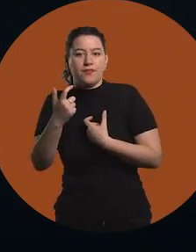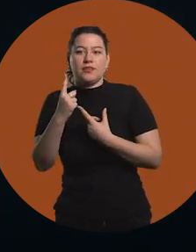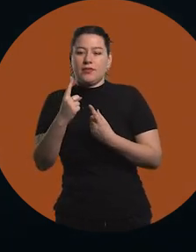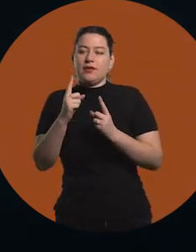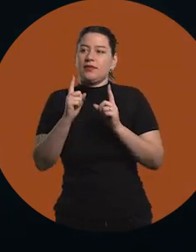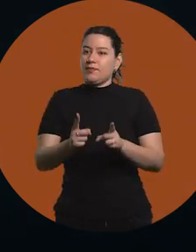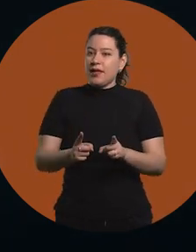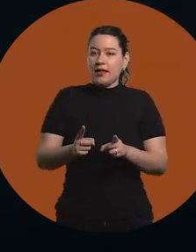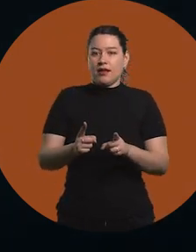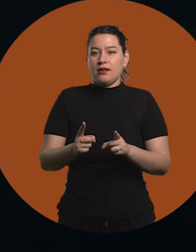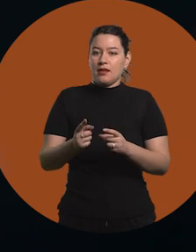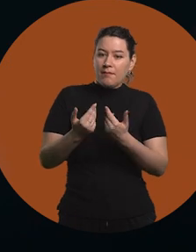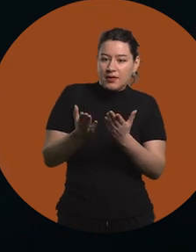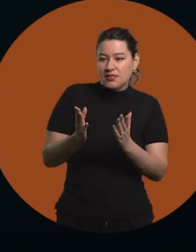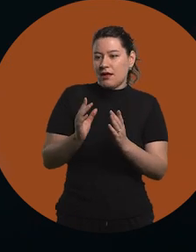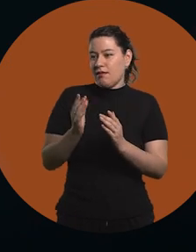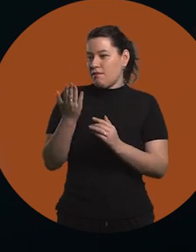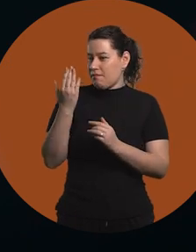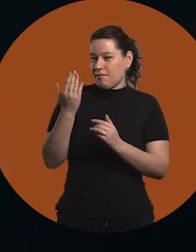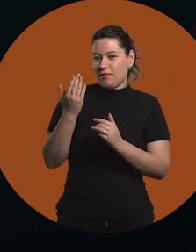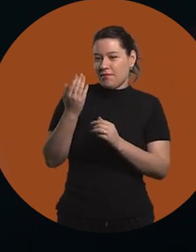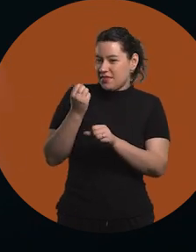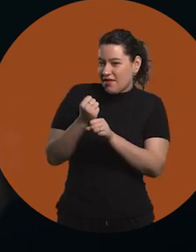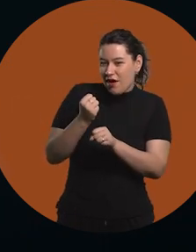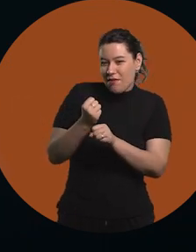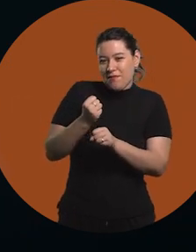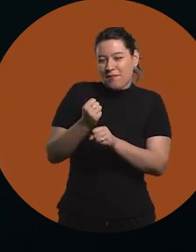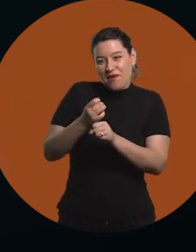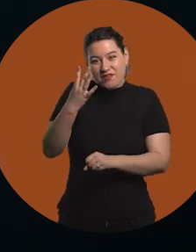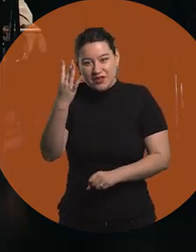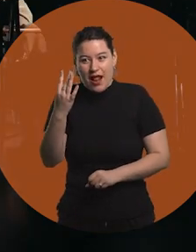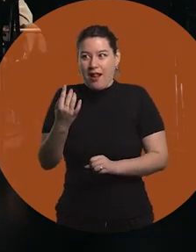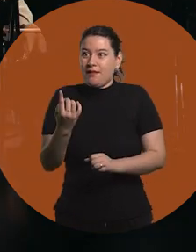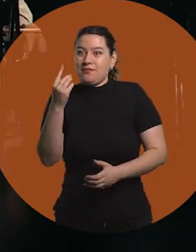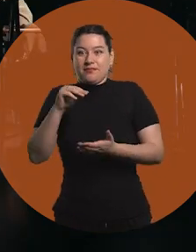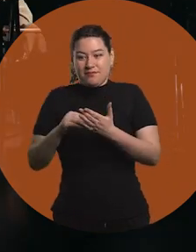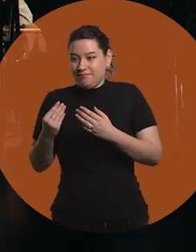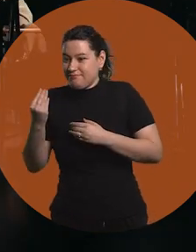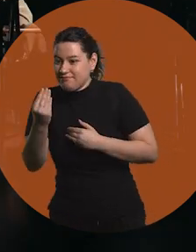and to insert myself, let's say, in the job market, acquiring professional experience.